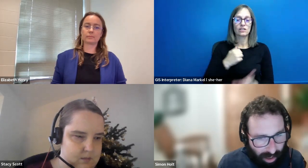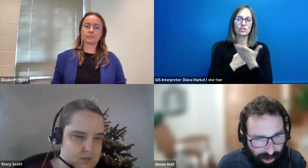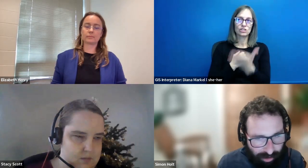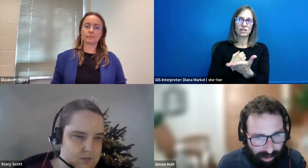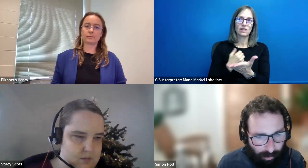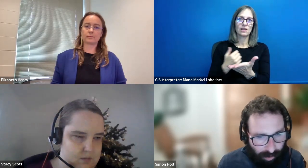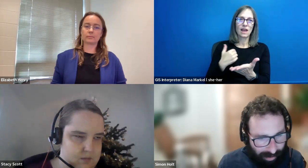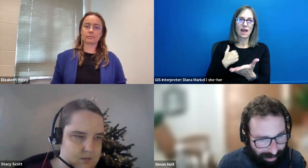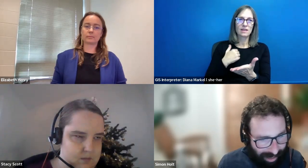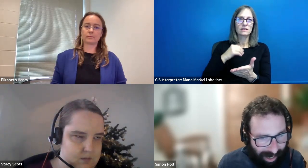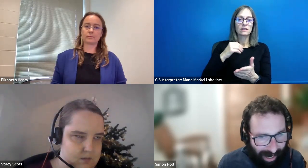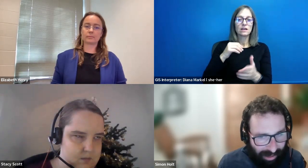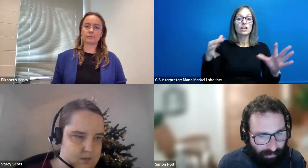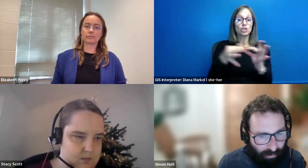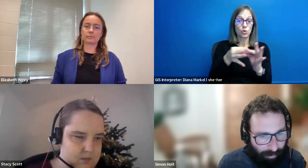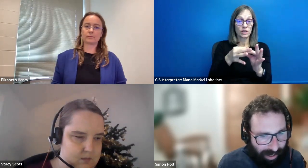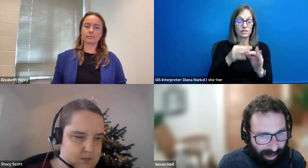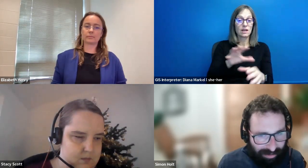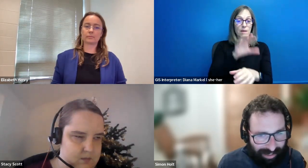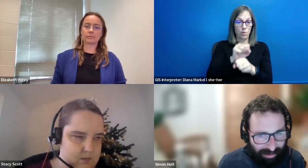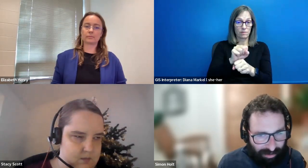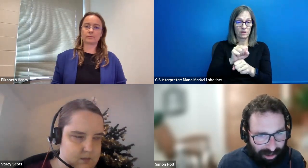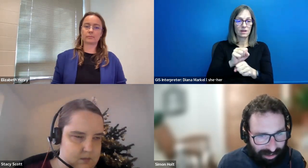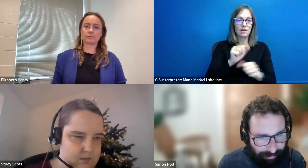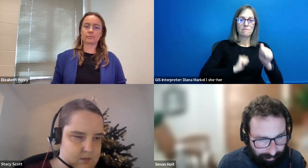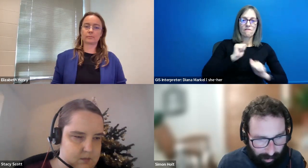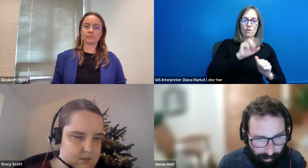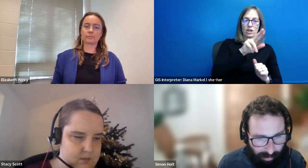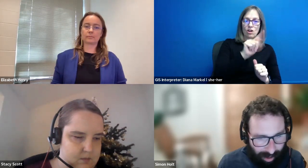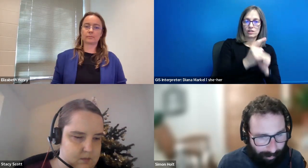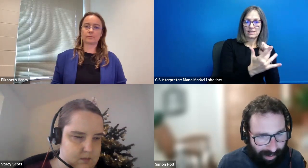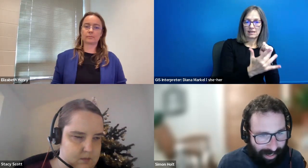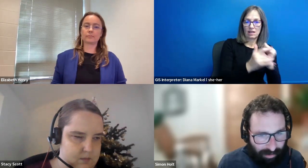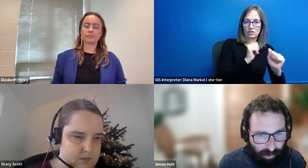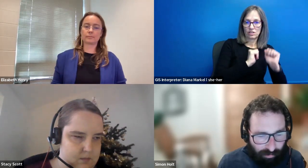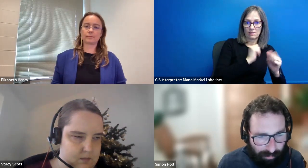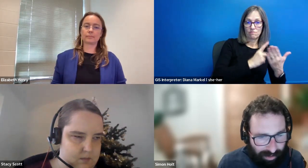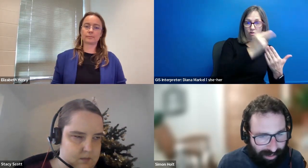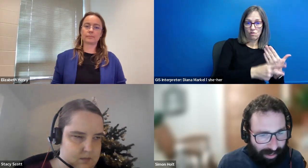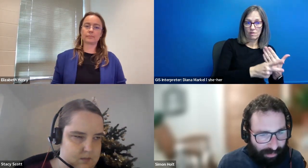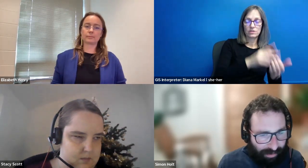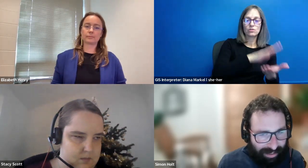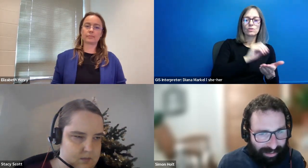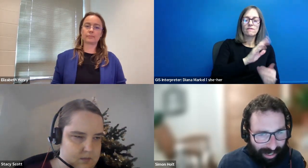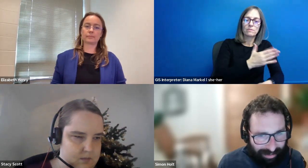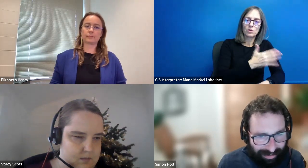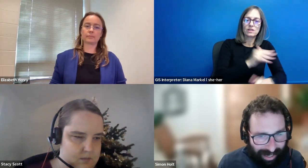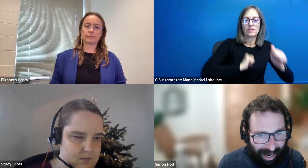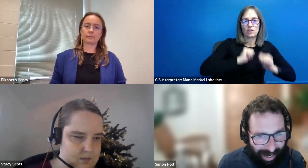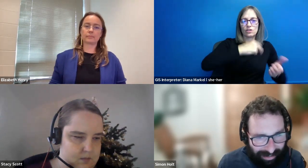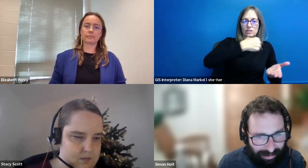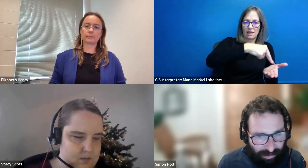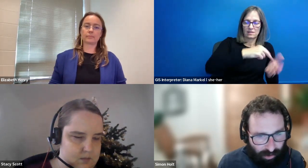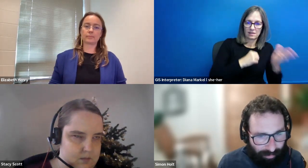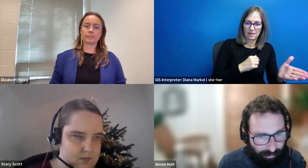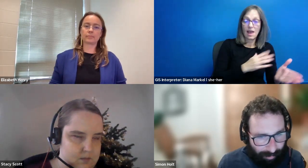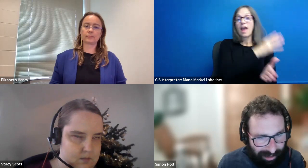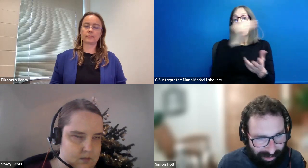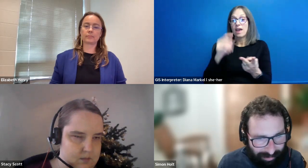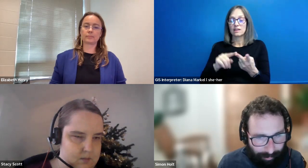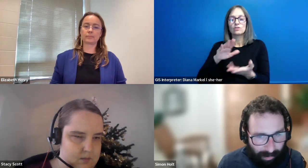Simon Holt: a joint appointment at the performing Arts technology program in the School of Music Theatre and dance, and in the school of information.